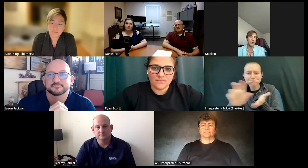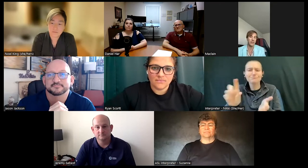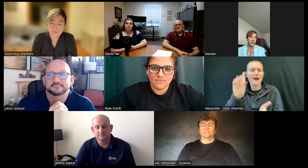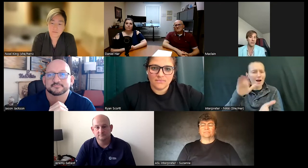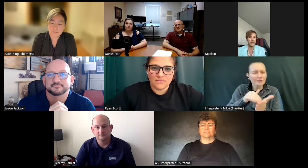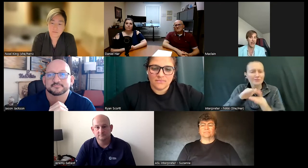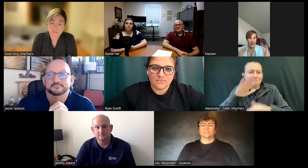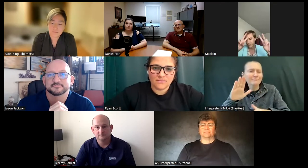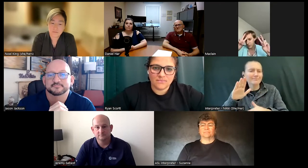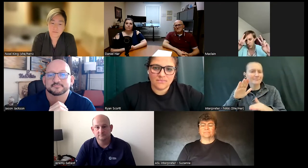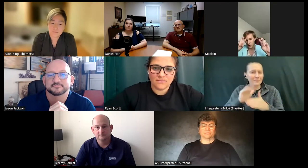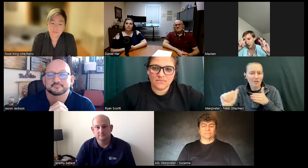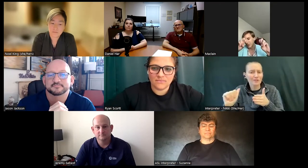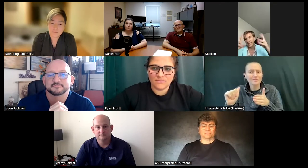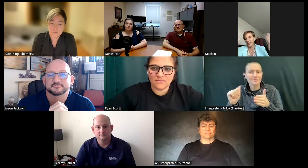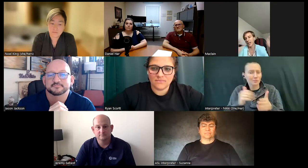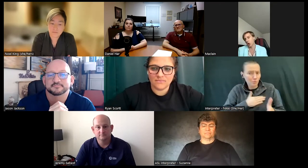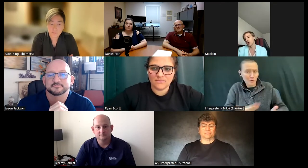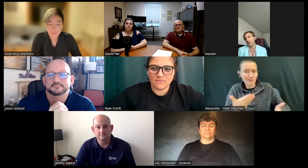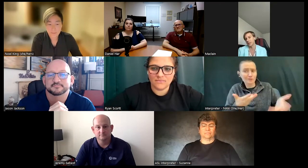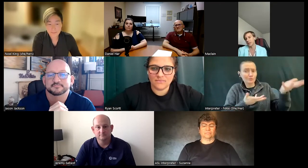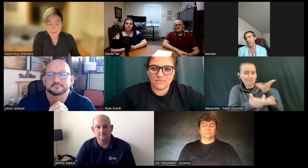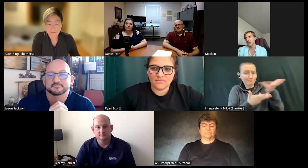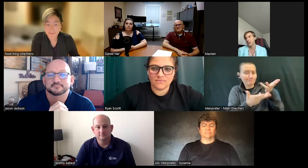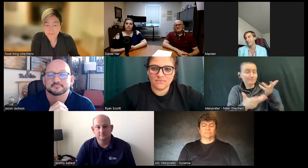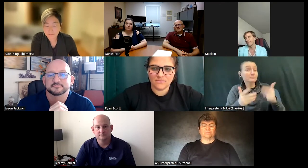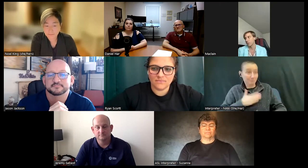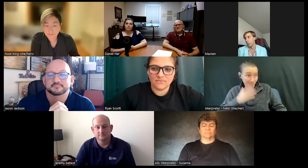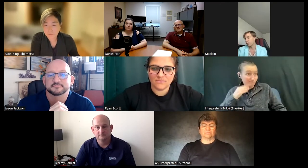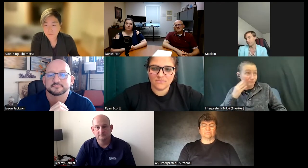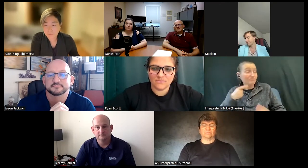conversation because I did it and learned and